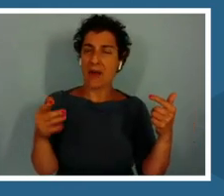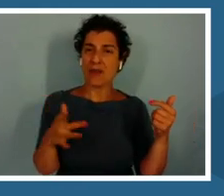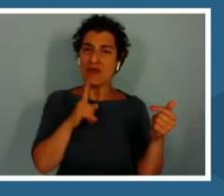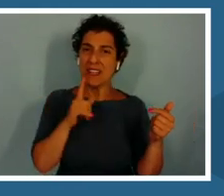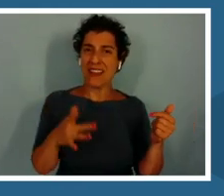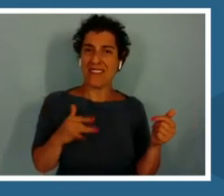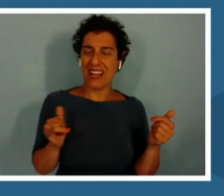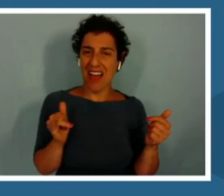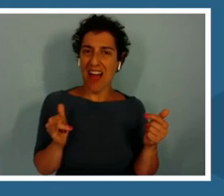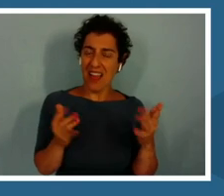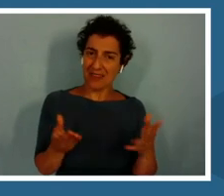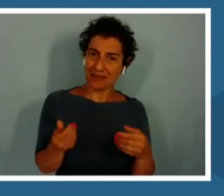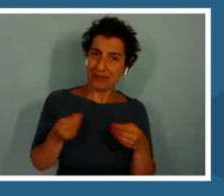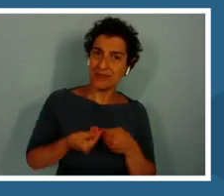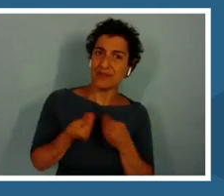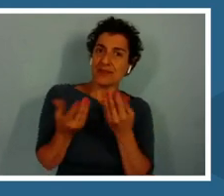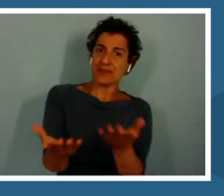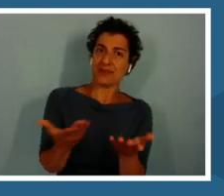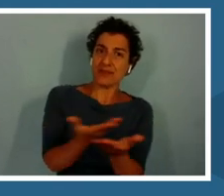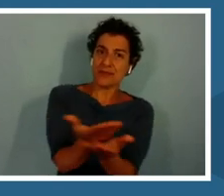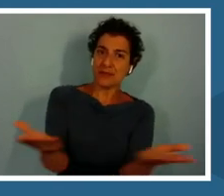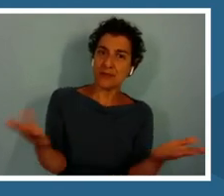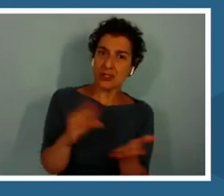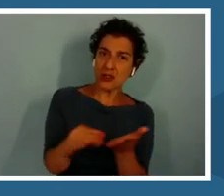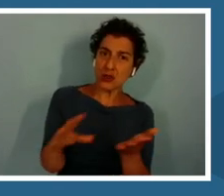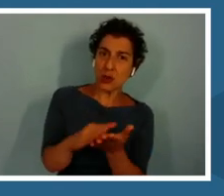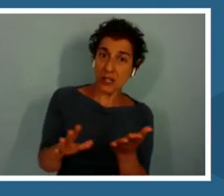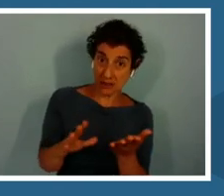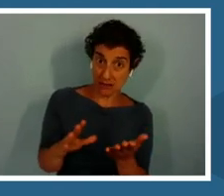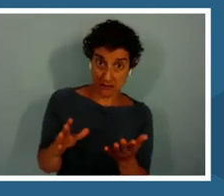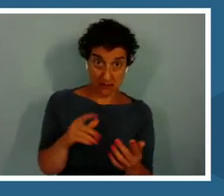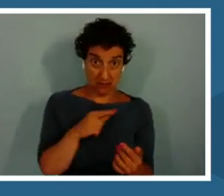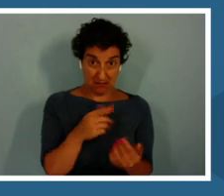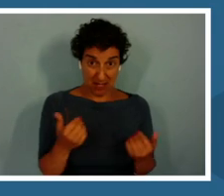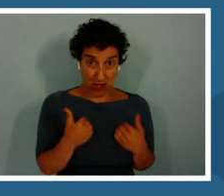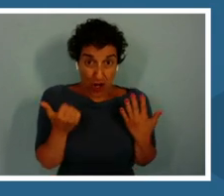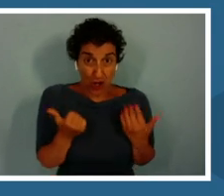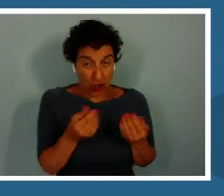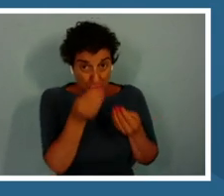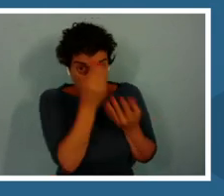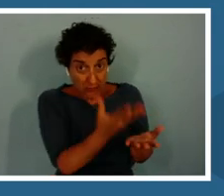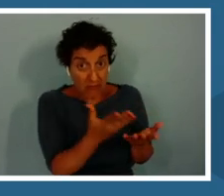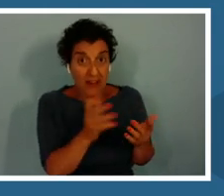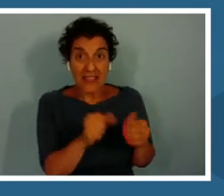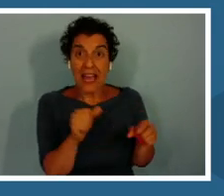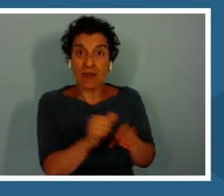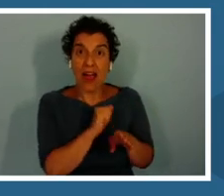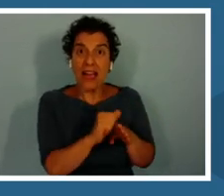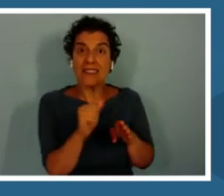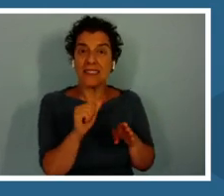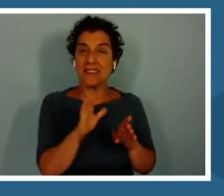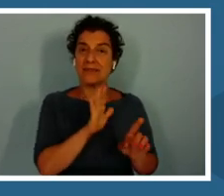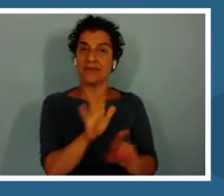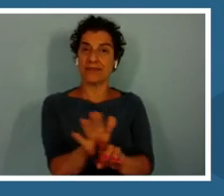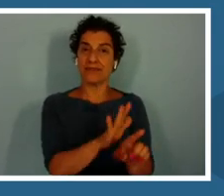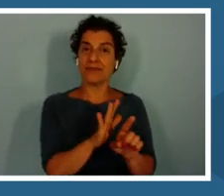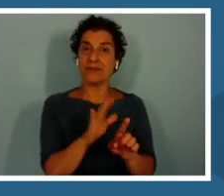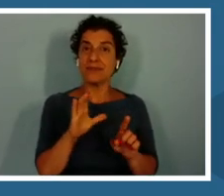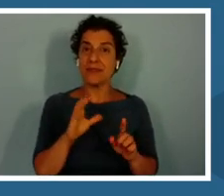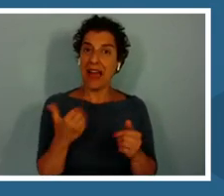some students when they are younger this opportunity to practice having a voice and feeling like